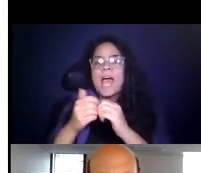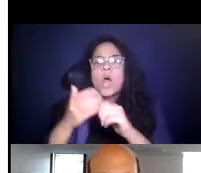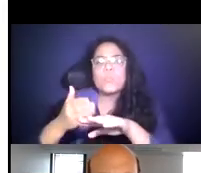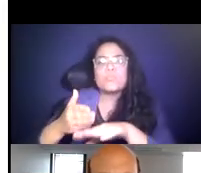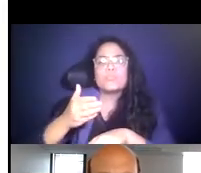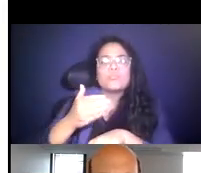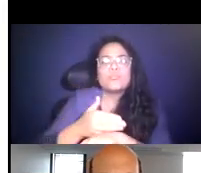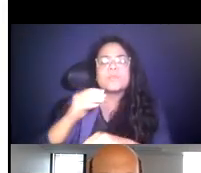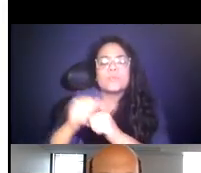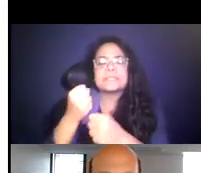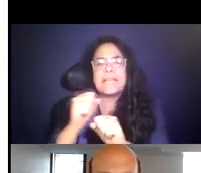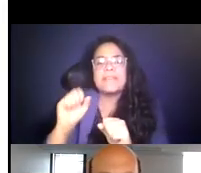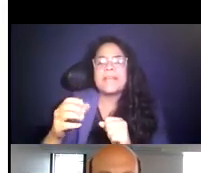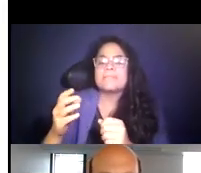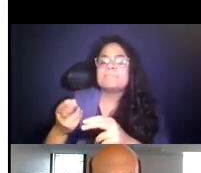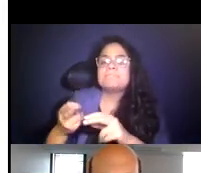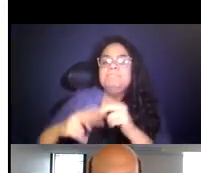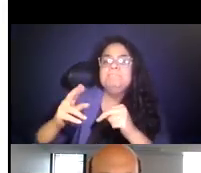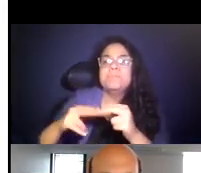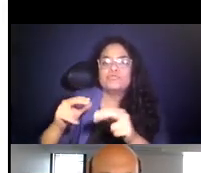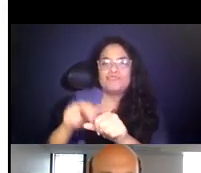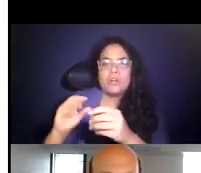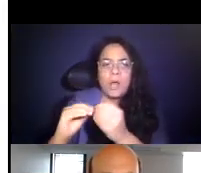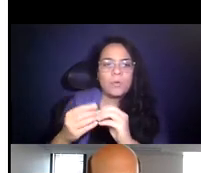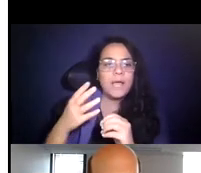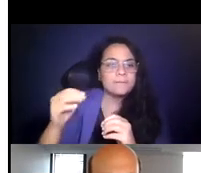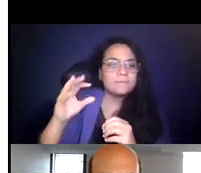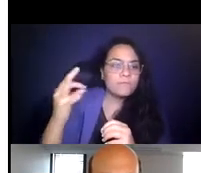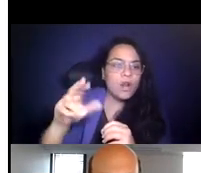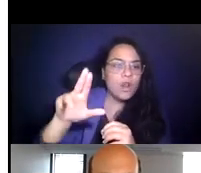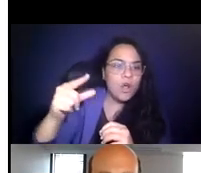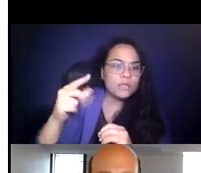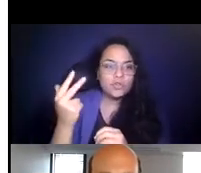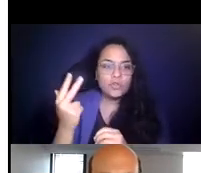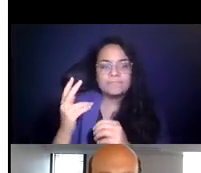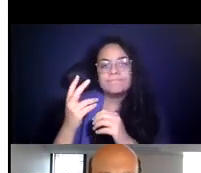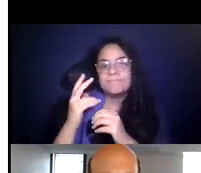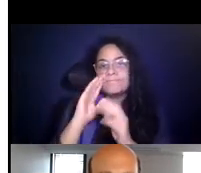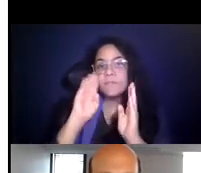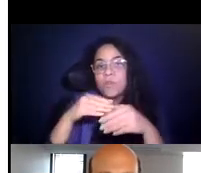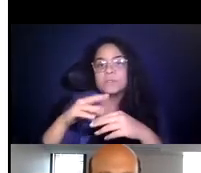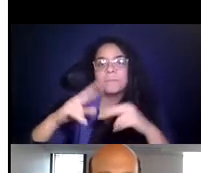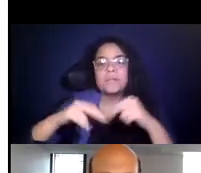in transit and on August 13th, we'll explore 15:25:10 ways to increase ridership with a focus on building community partnerships.